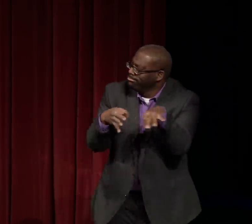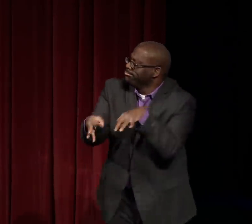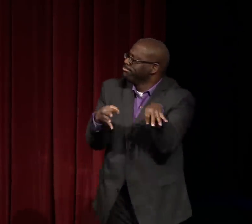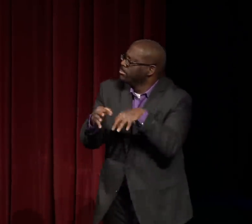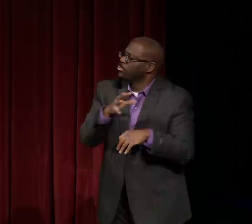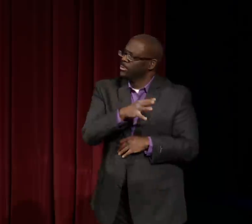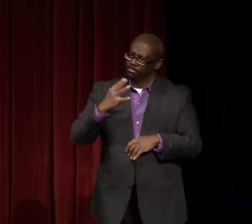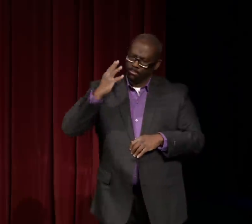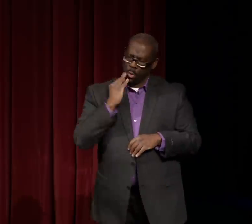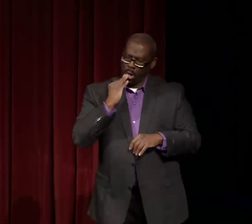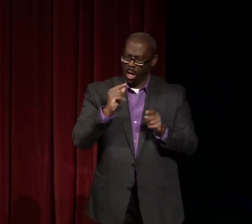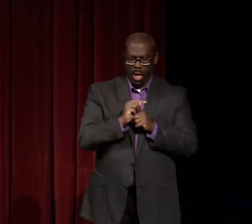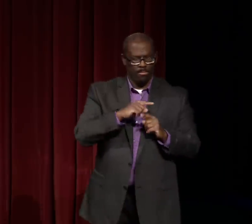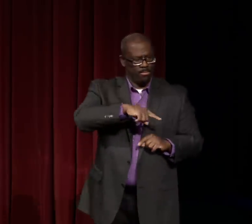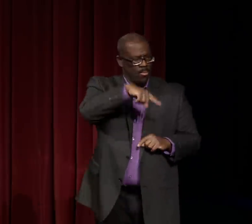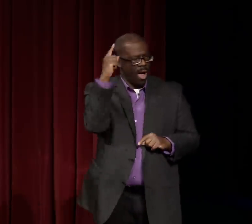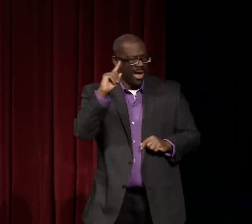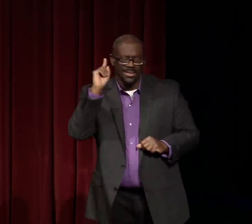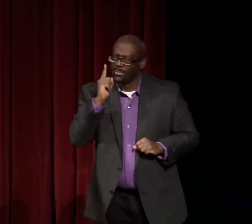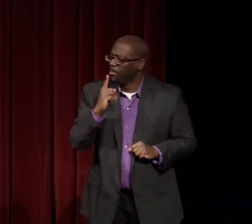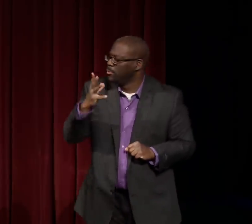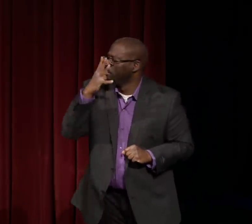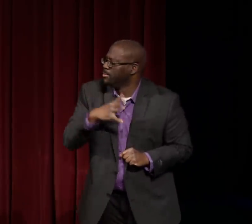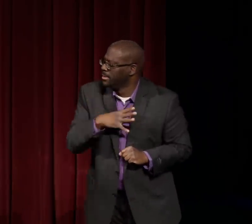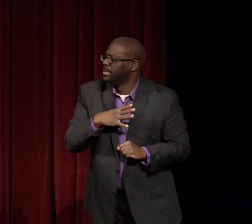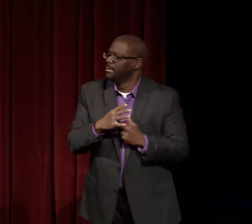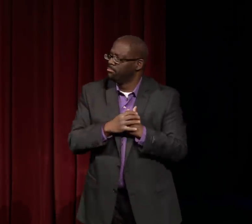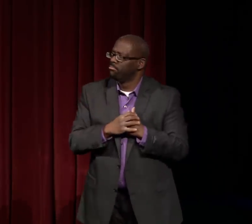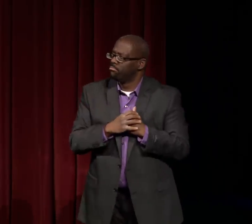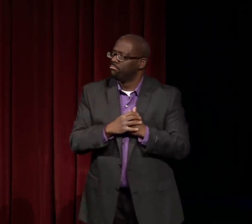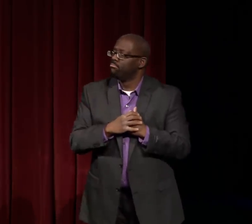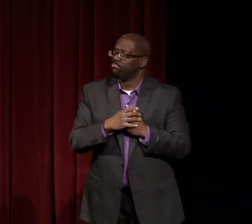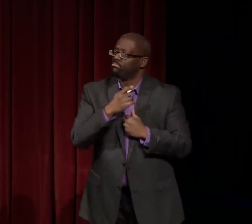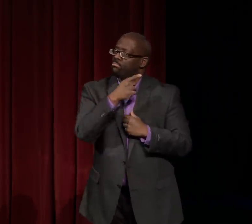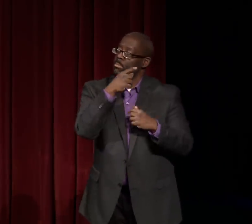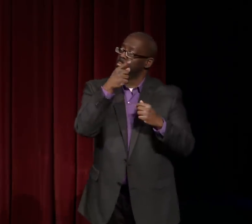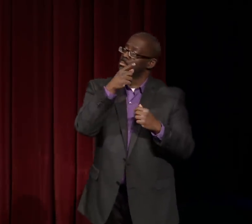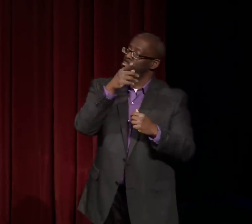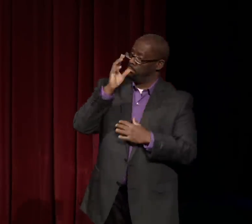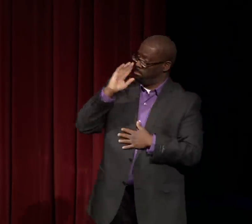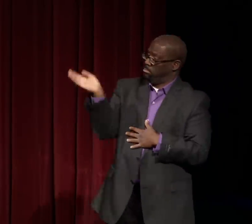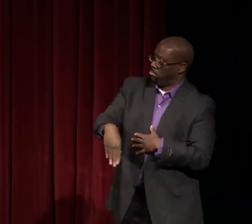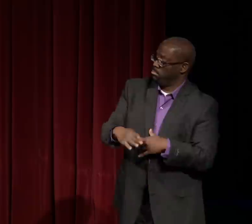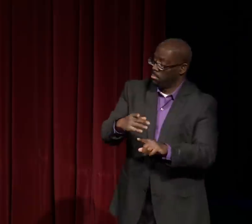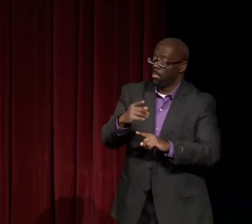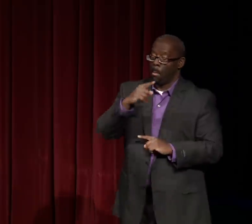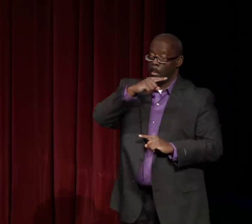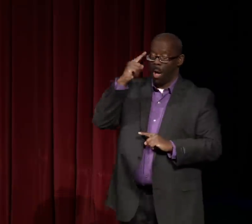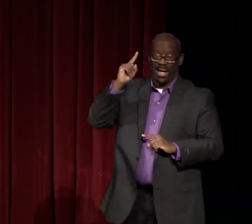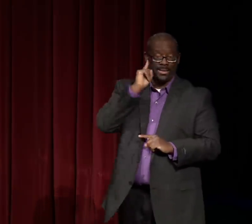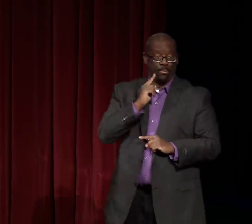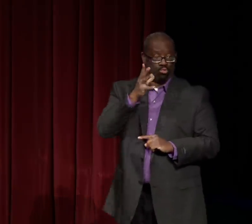those are three challenges. It's what she calls the triple whammy.